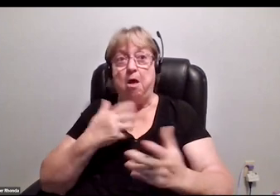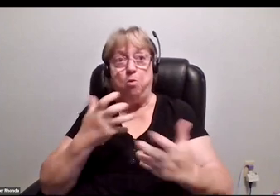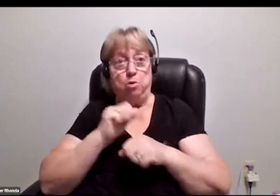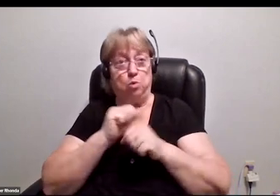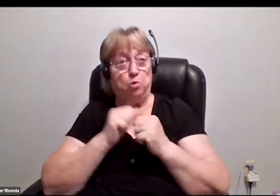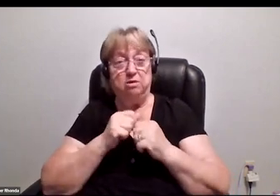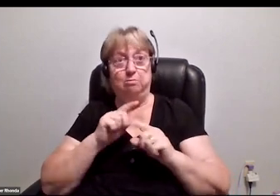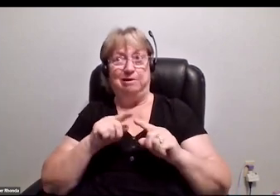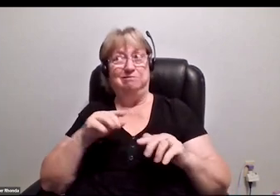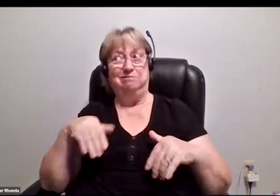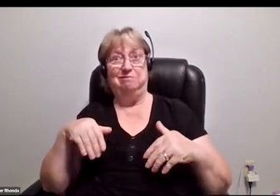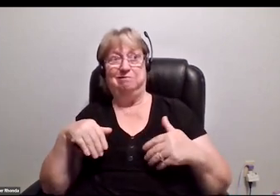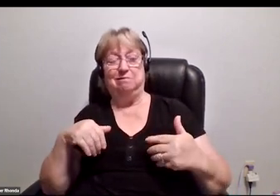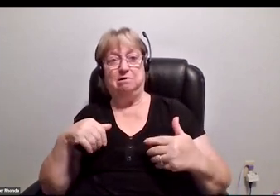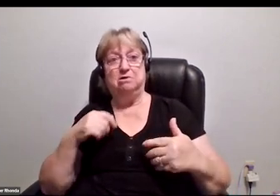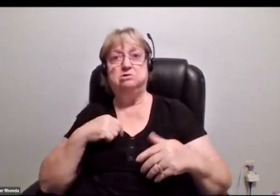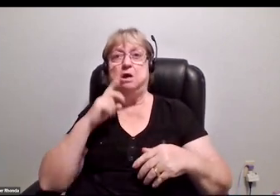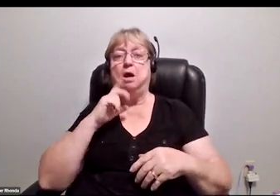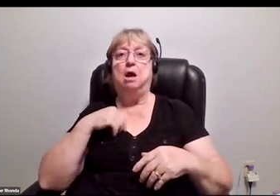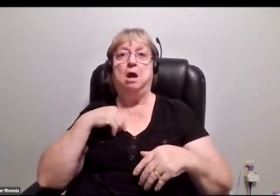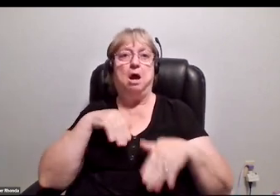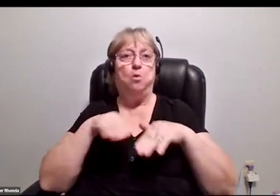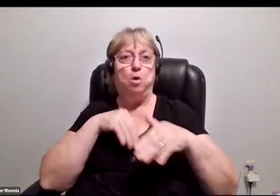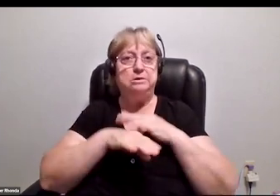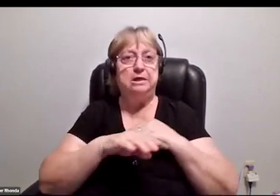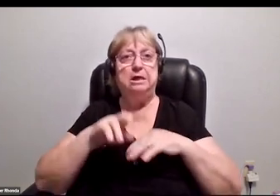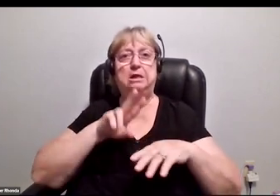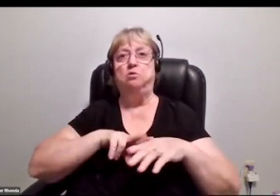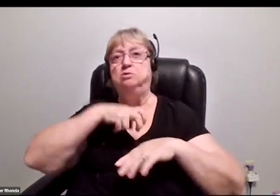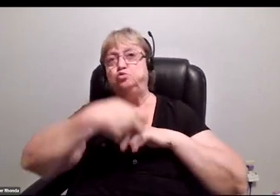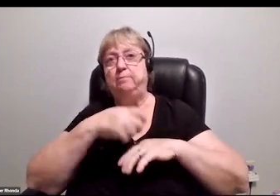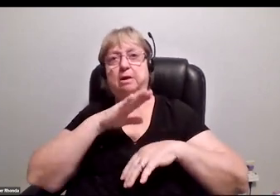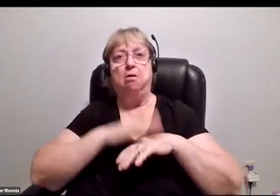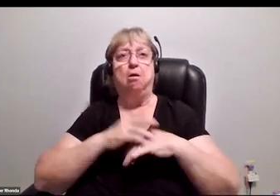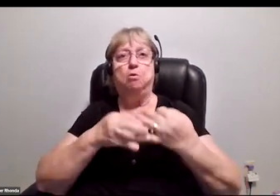but I'm not. I was walking in there tripping over wires where I was being invited to these galas